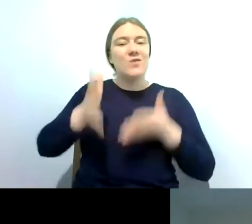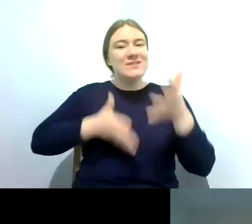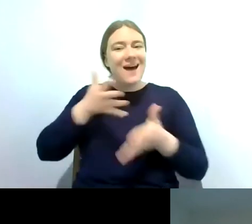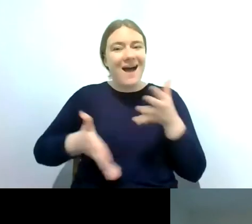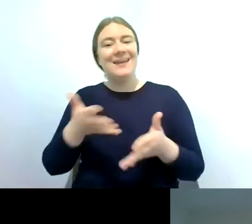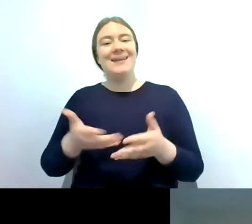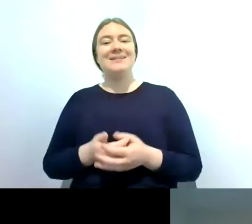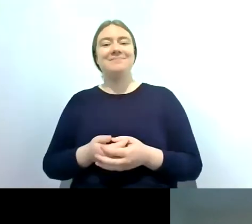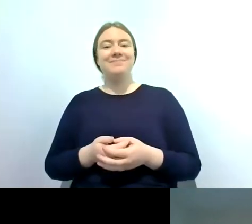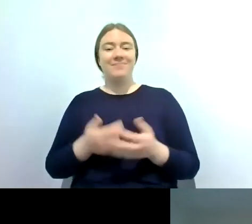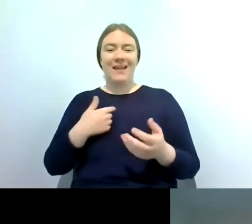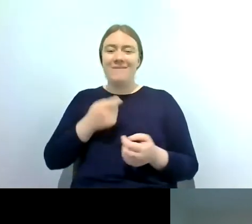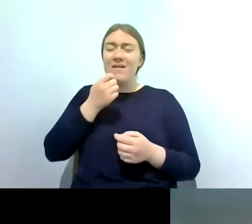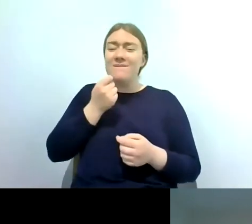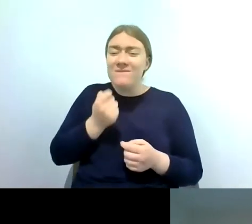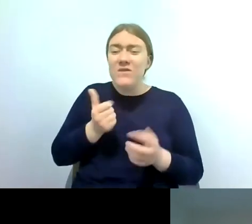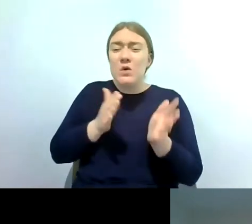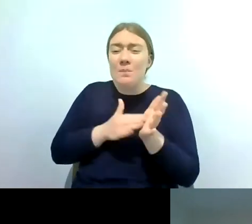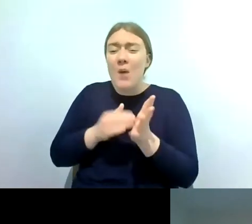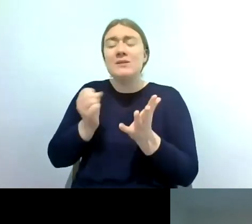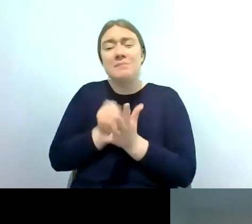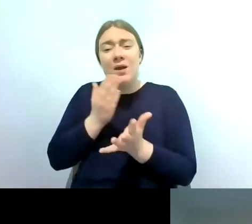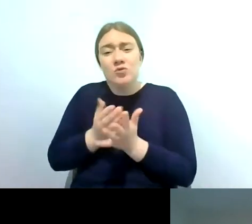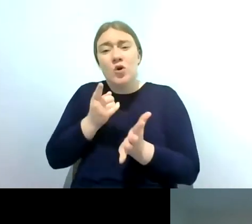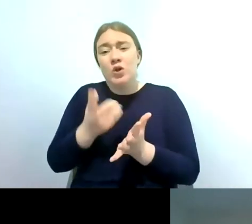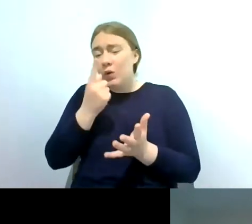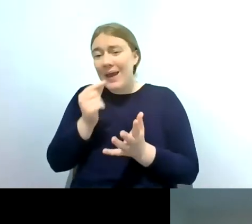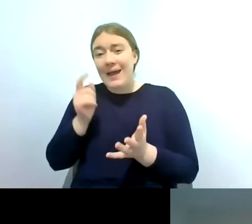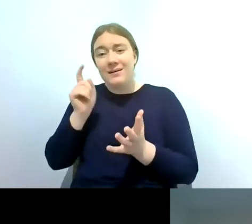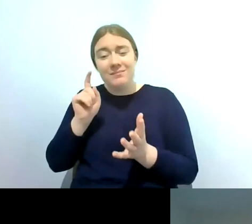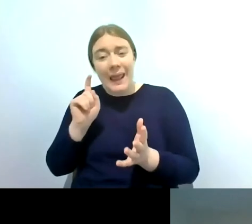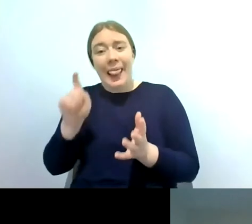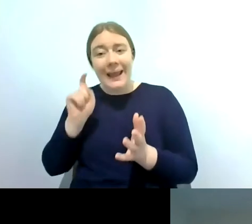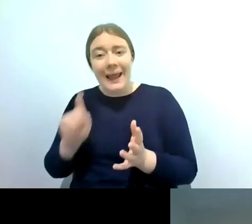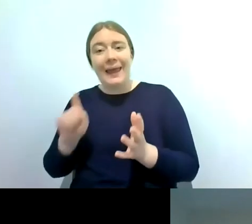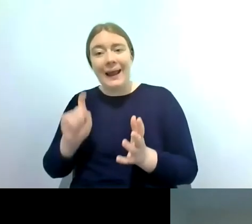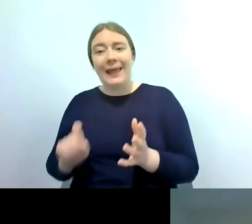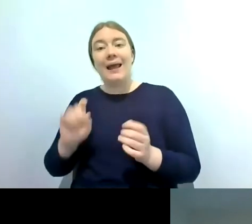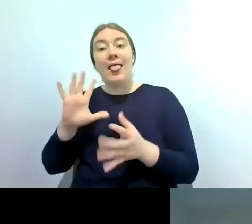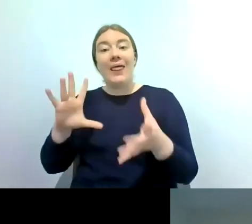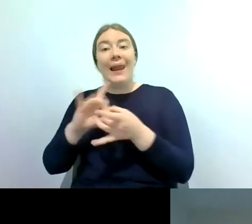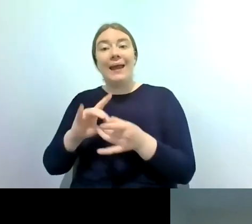um i'll give it a few moments so you can just um follow those links that i've posted in the chat